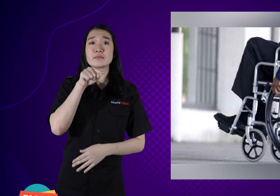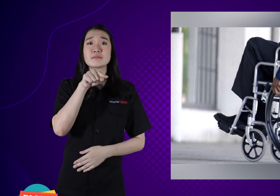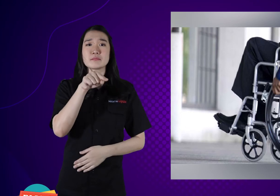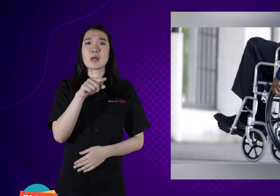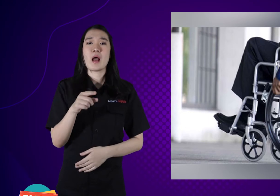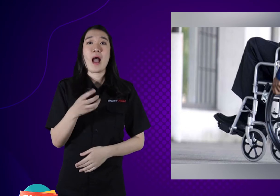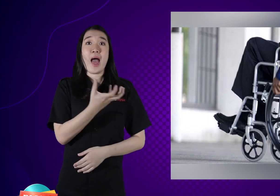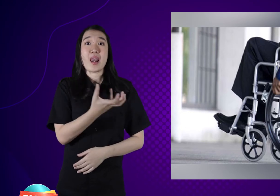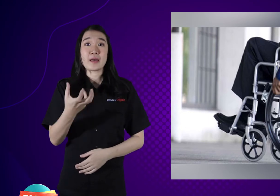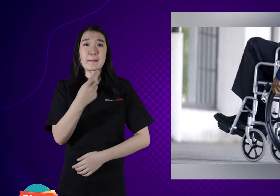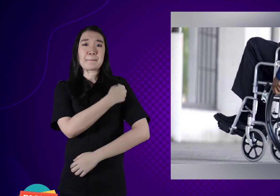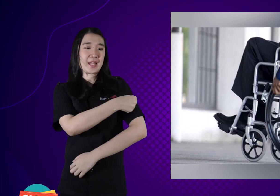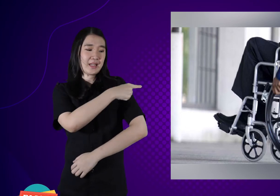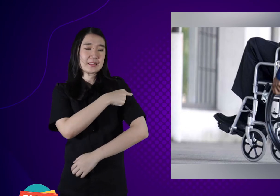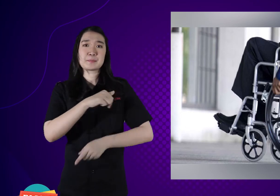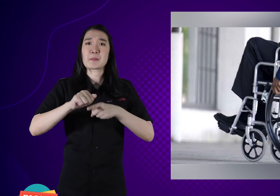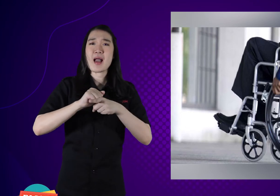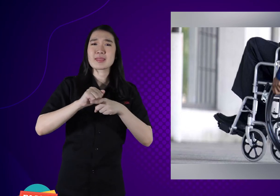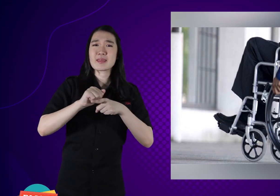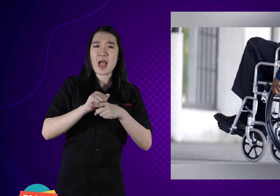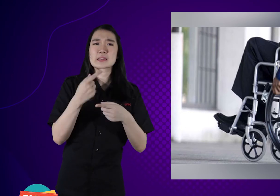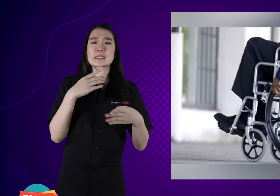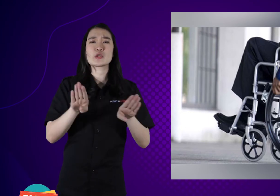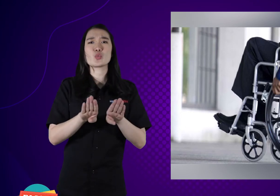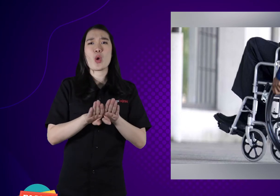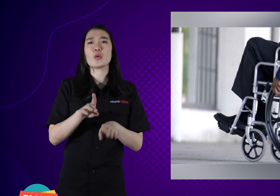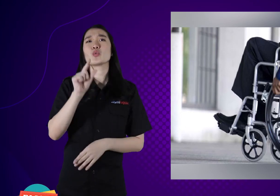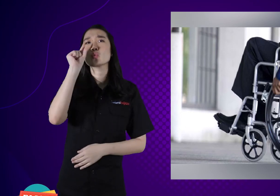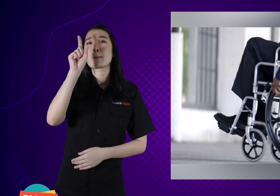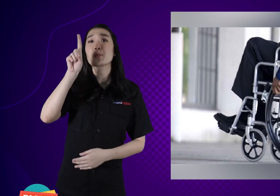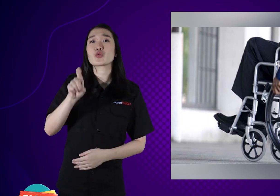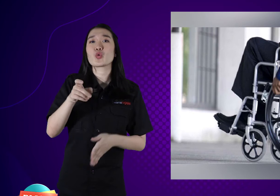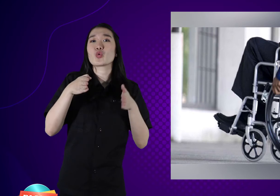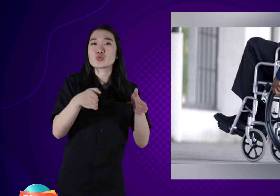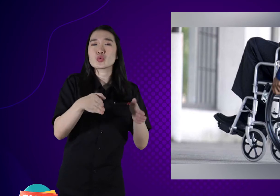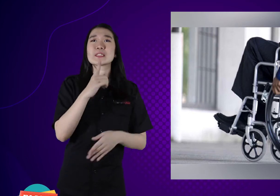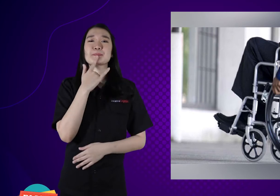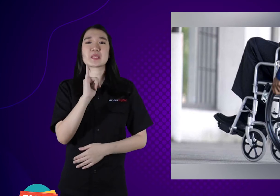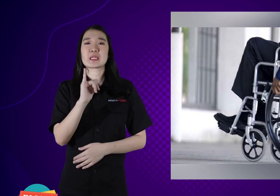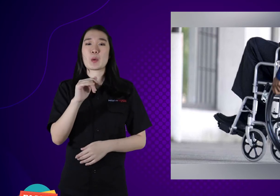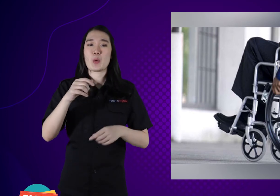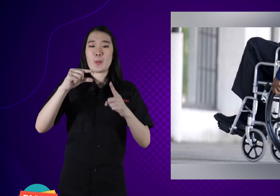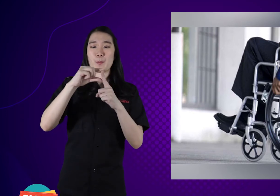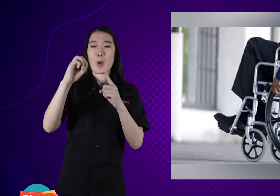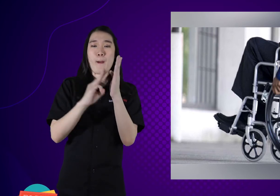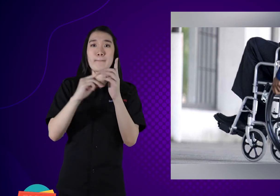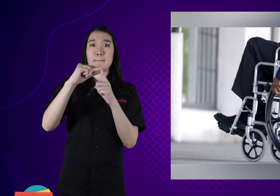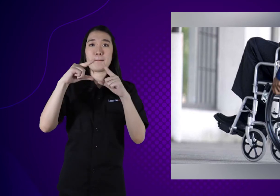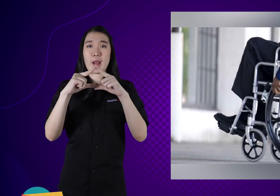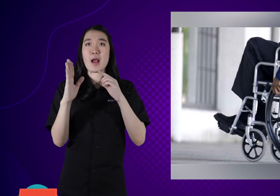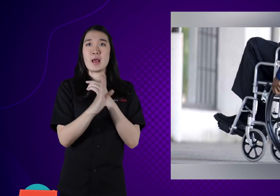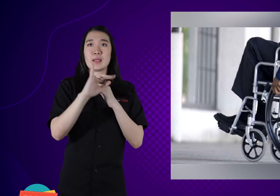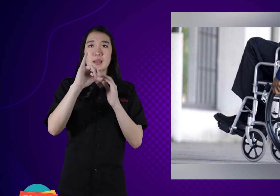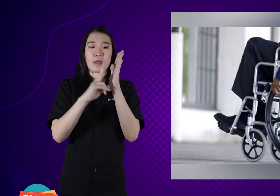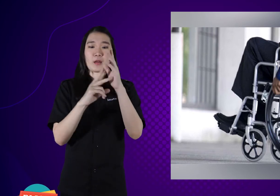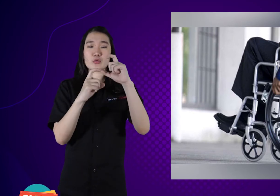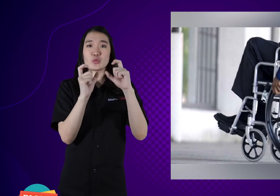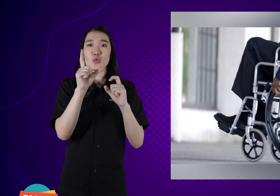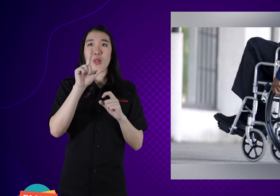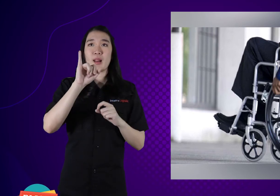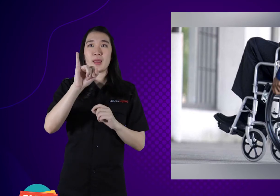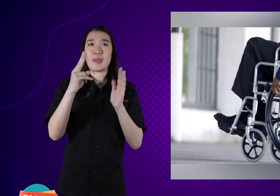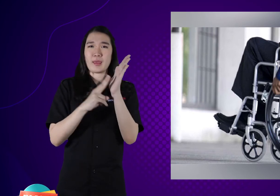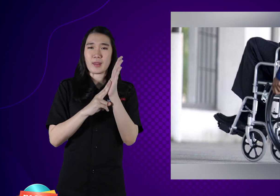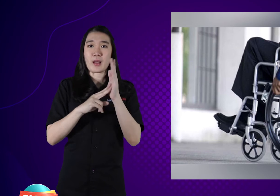Ready to provide medical equipment, training suitable for special needs, such as insulin pumps